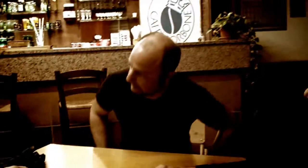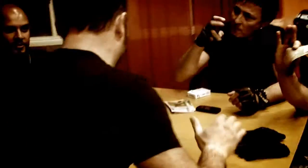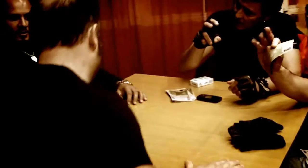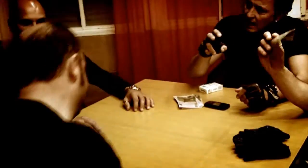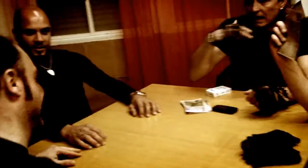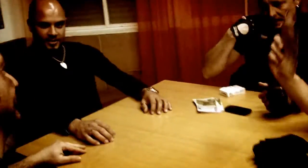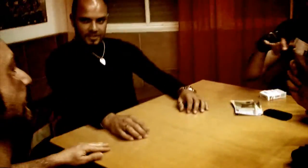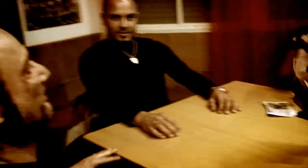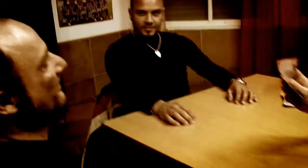beer I lay I.